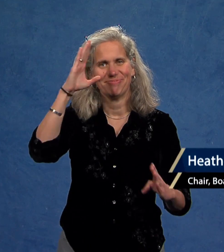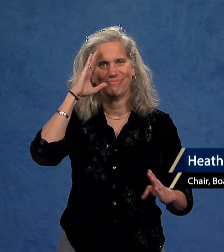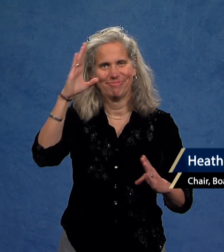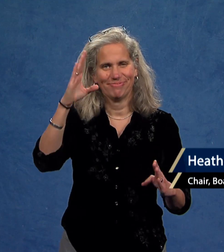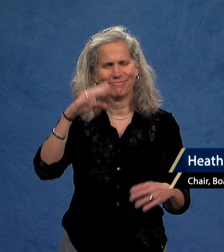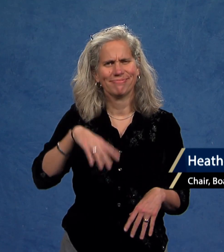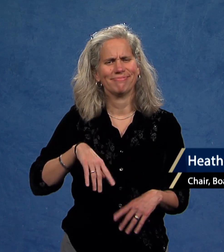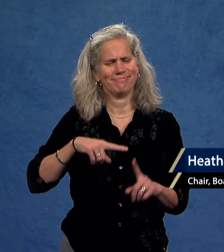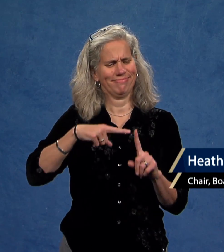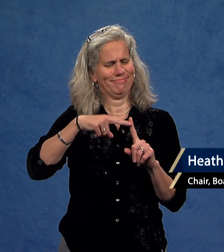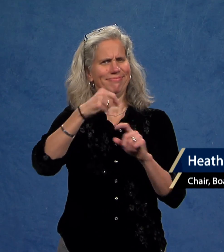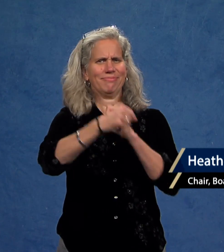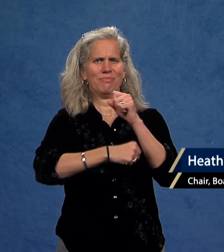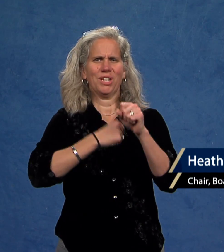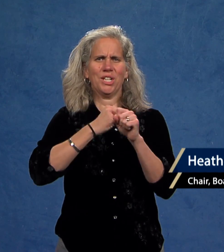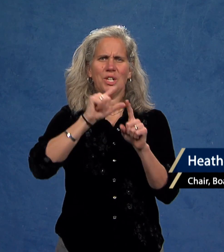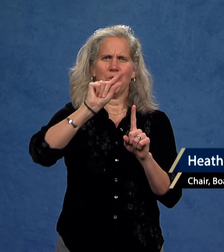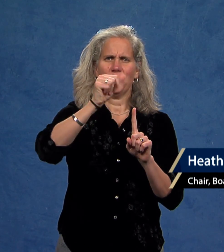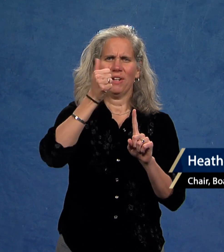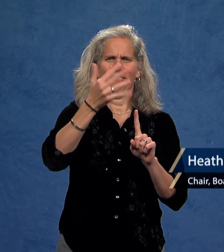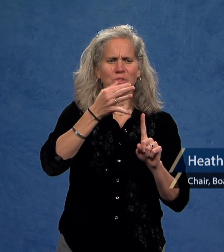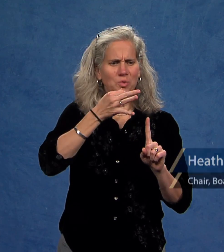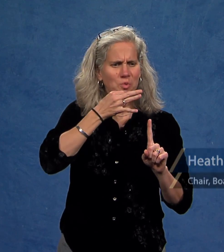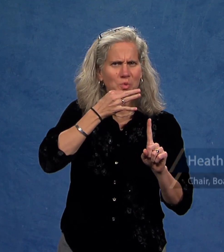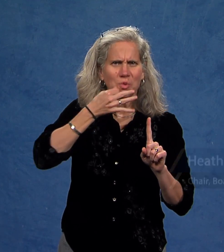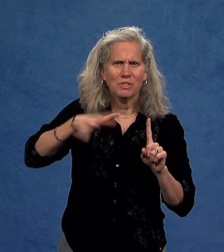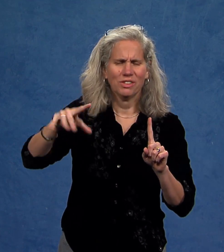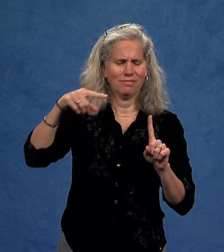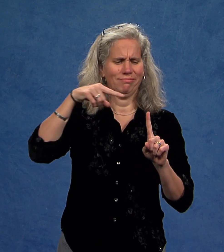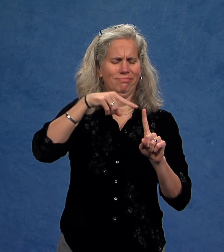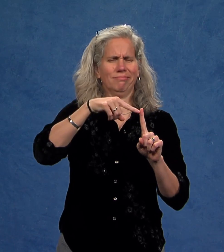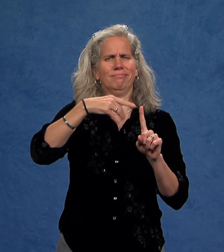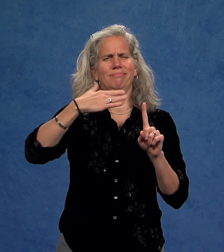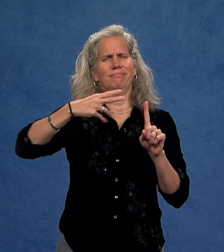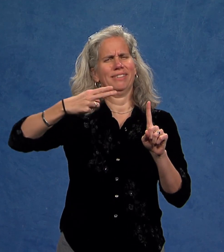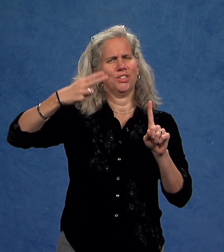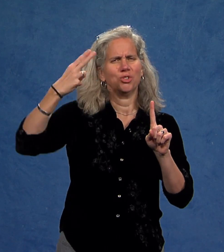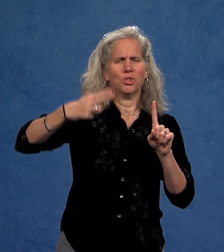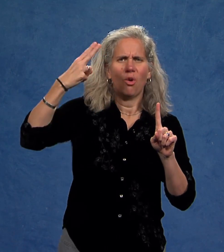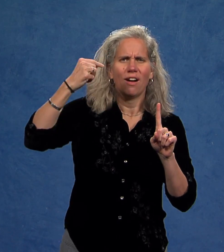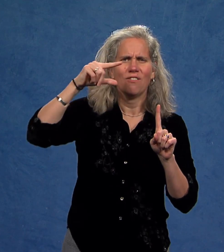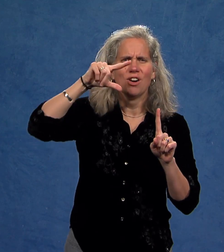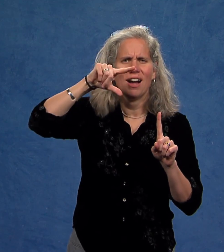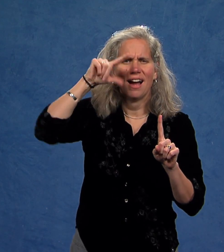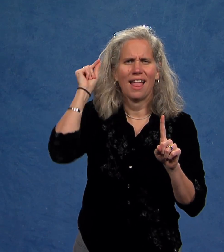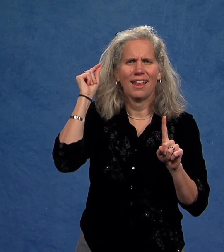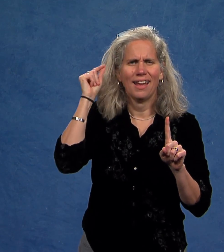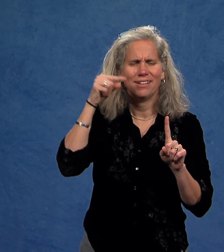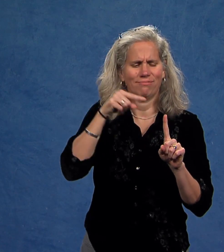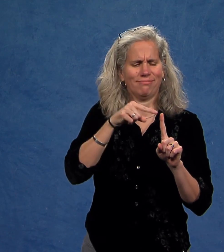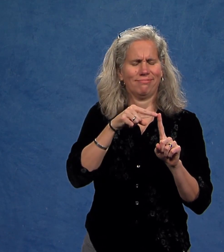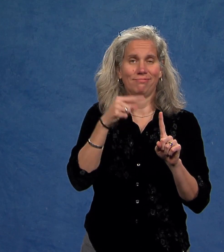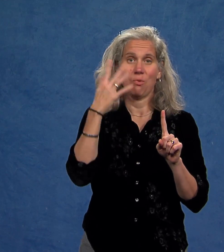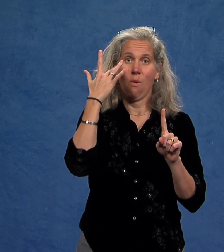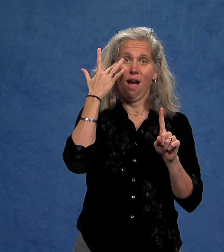Hello! The year 2015 has turned out to be an historic one for Gallaudet University.